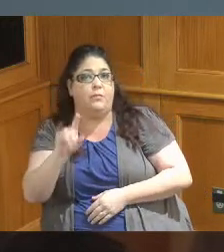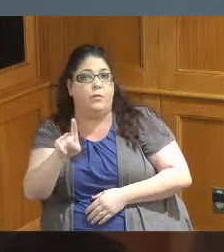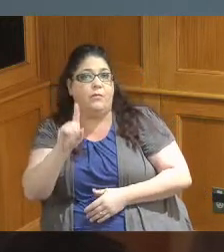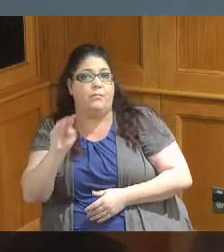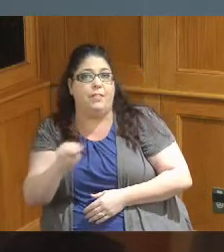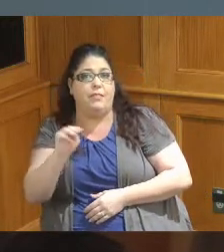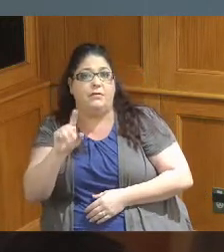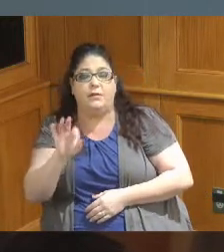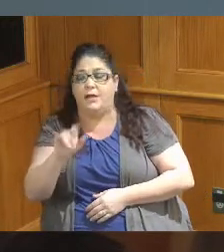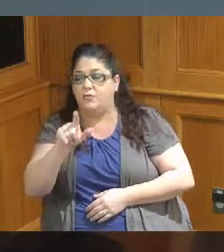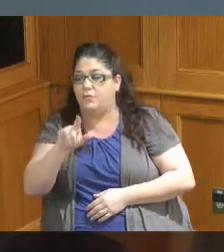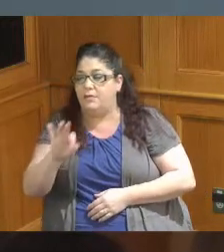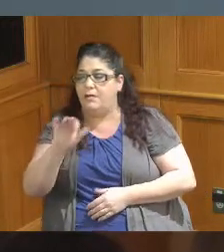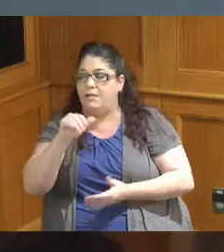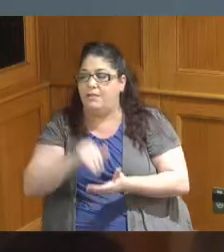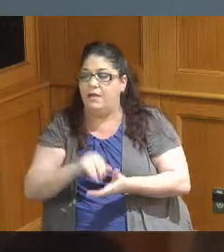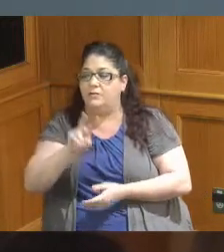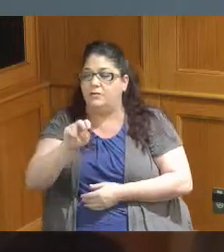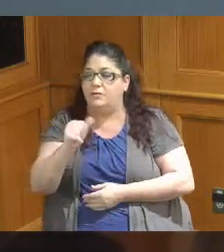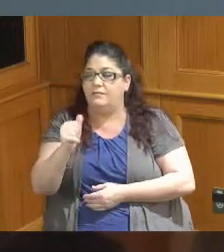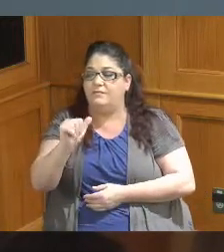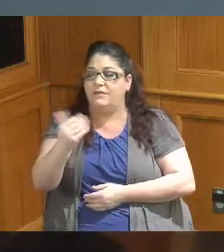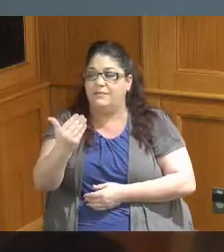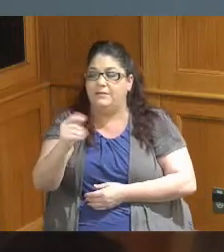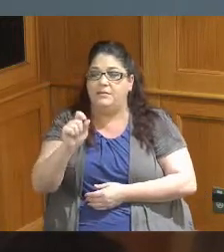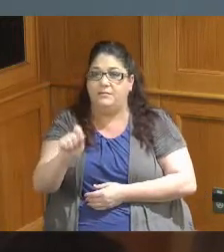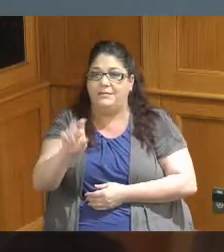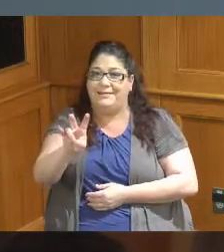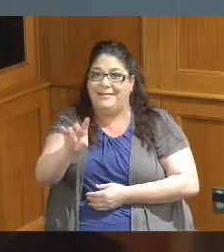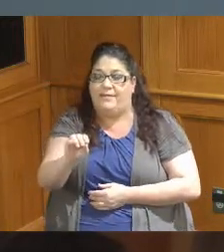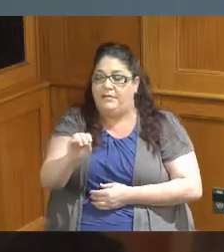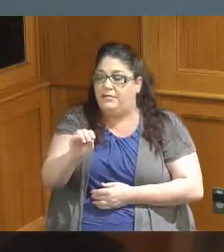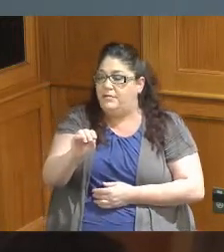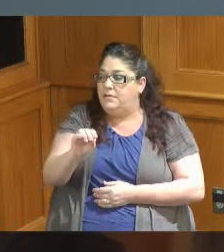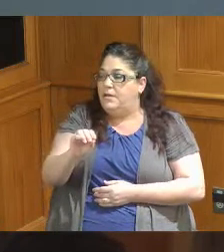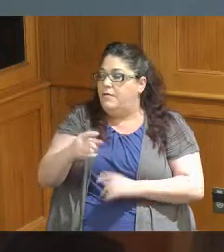thousand two hundred and fifteen dollars and seventy cents Iraq and ball hour Excavating